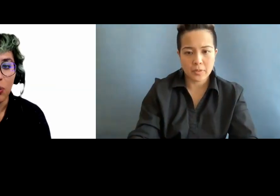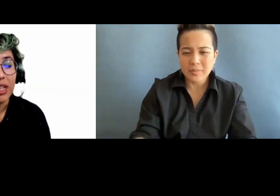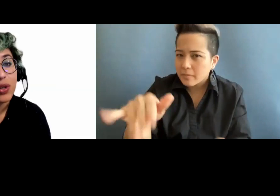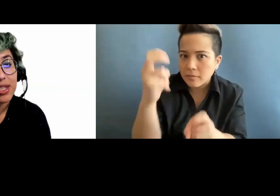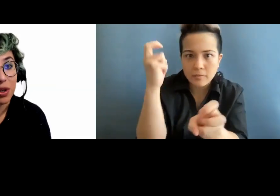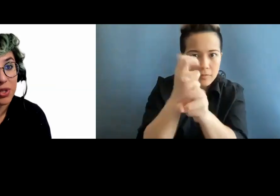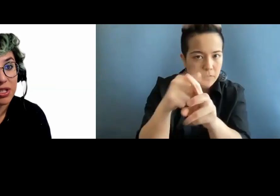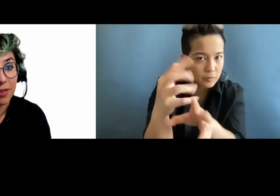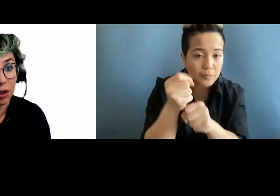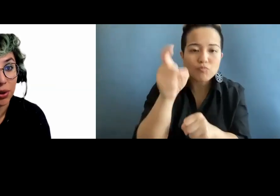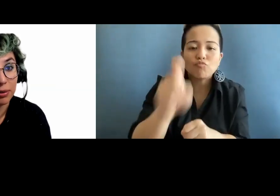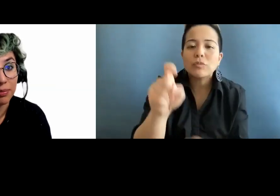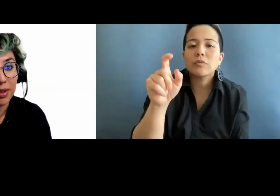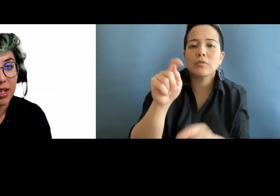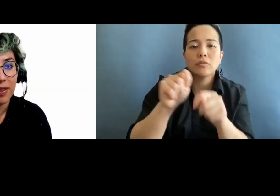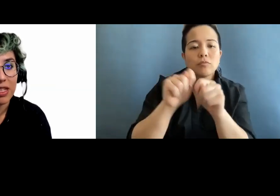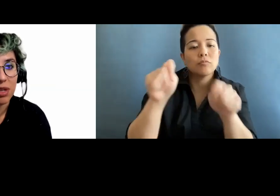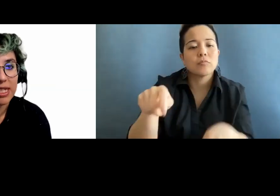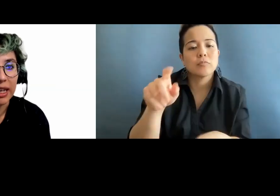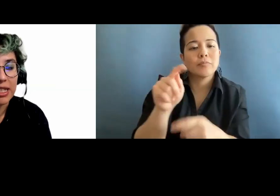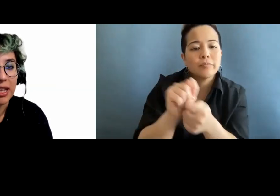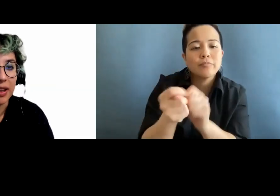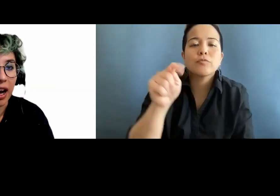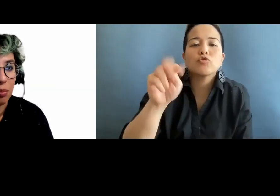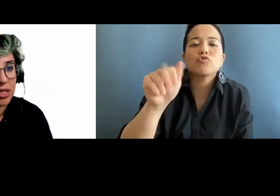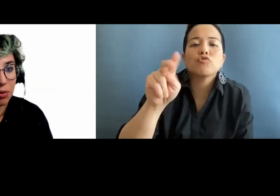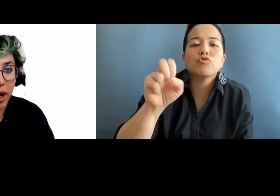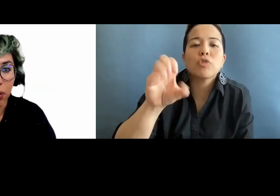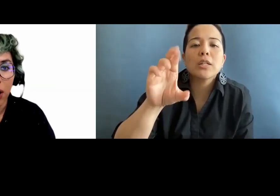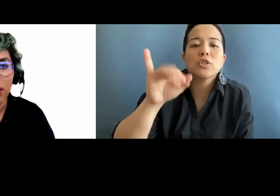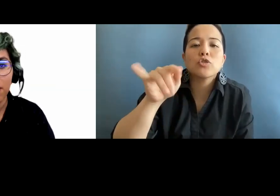need transcriptions available. This means anything that happens in the background if